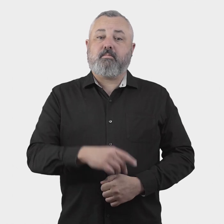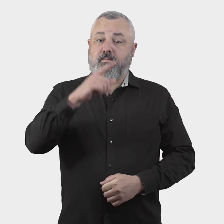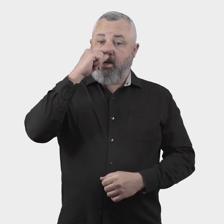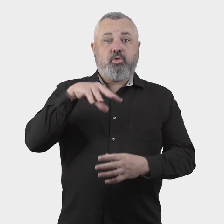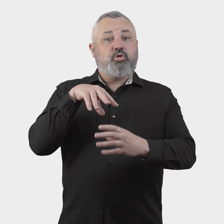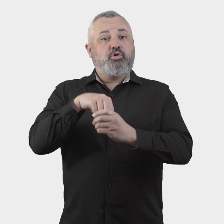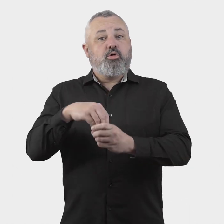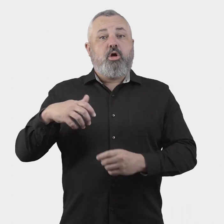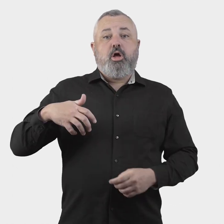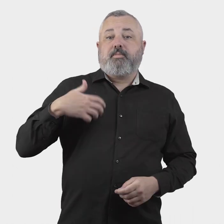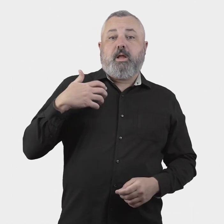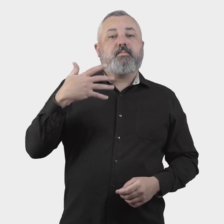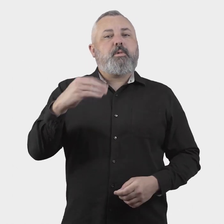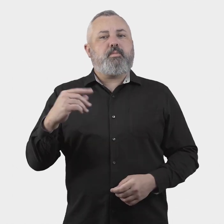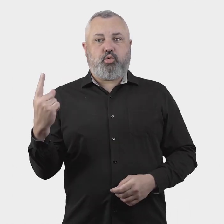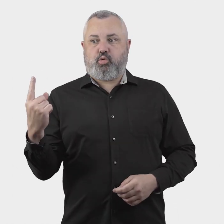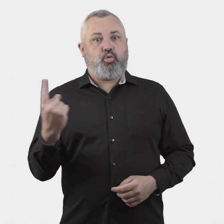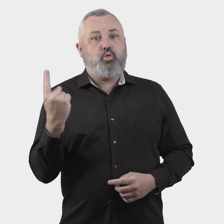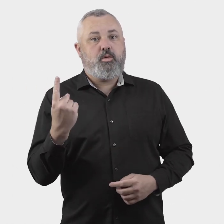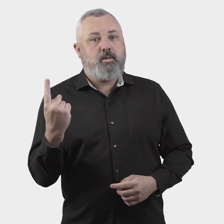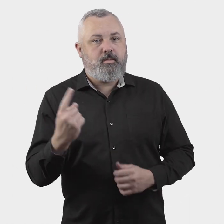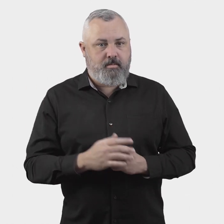2.2 Complainant eligibility